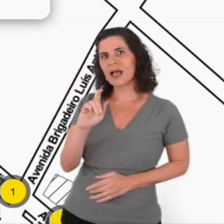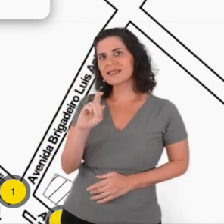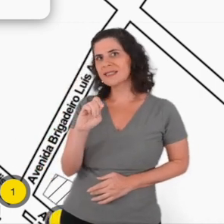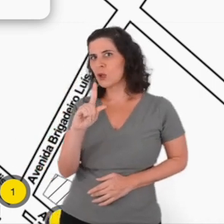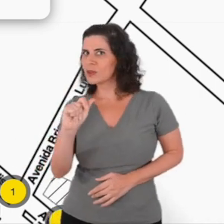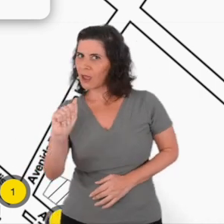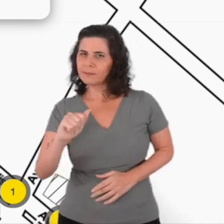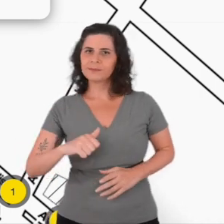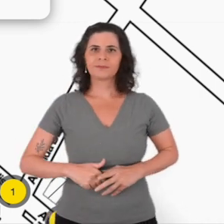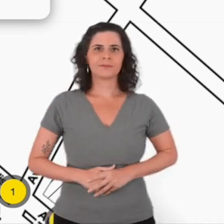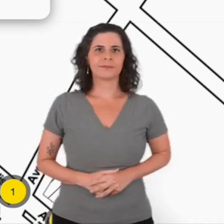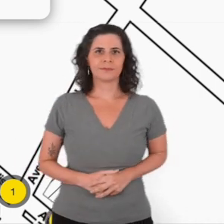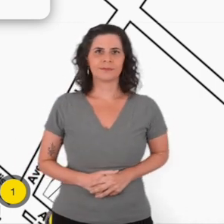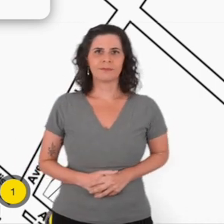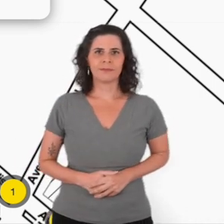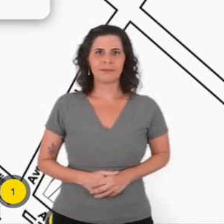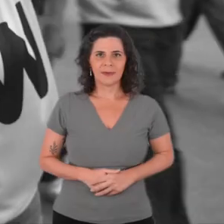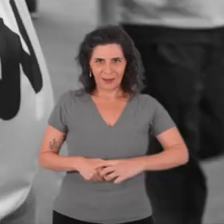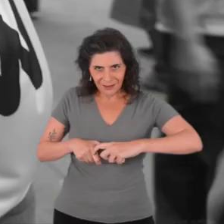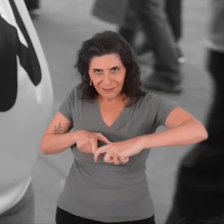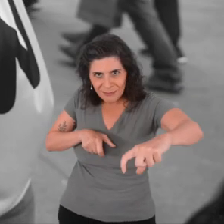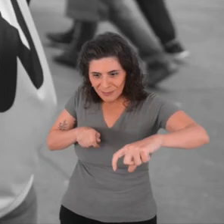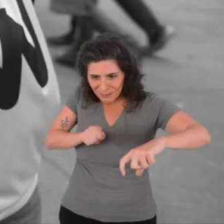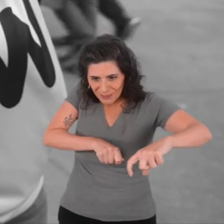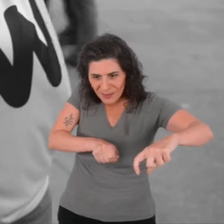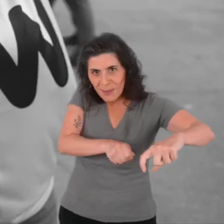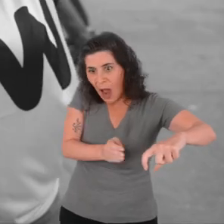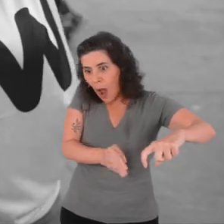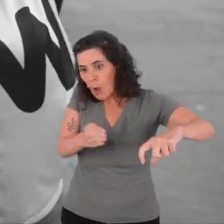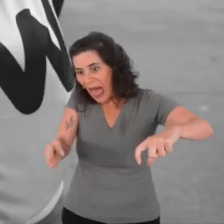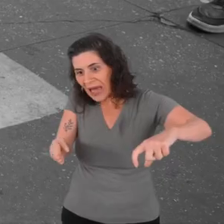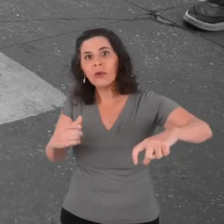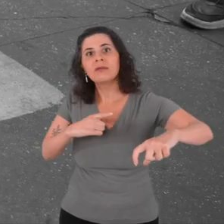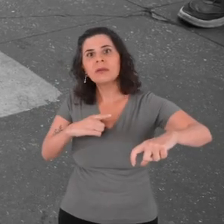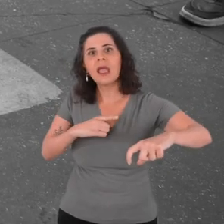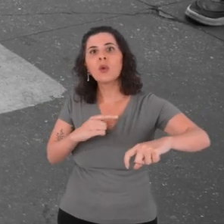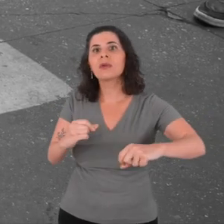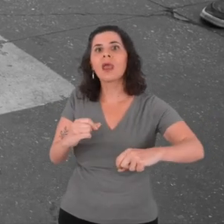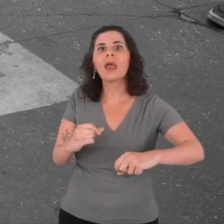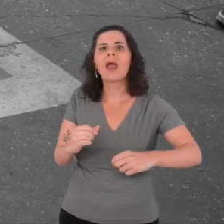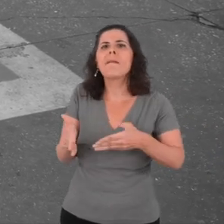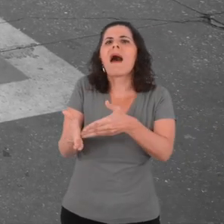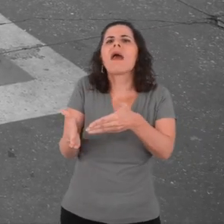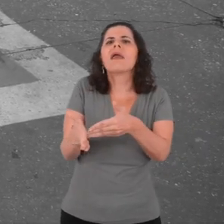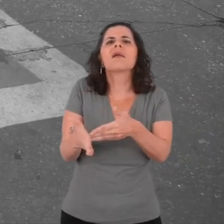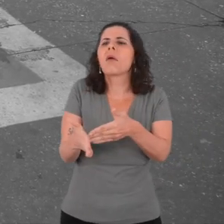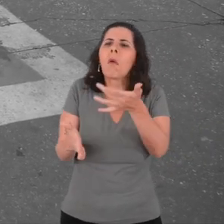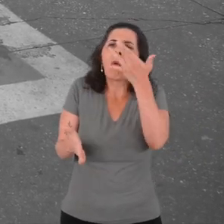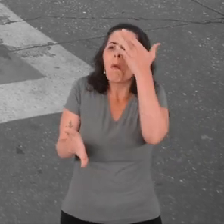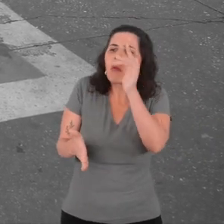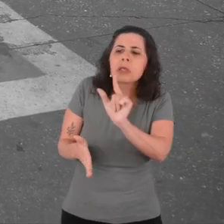Next to the tactile paving there is an obstacle. I couldn't identify it